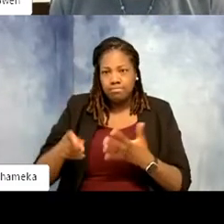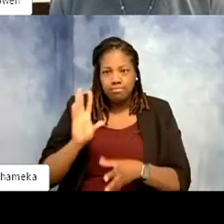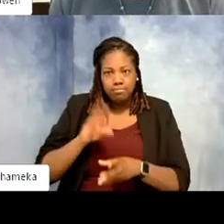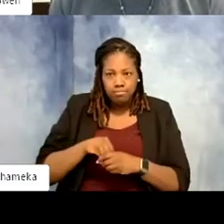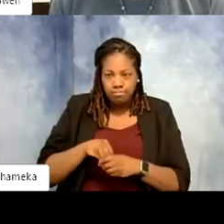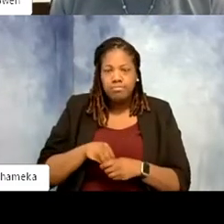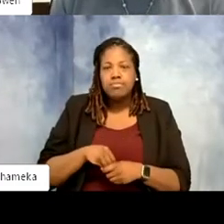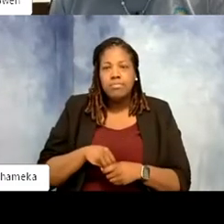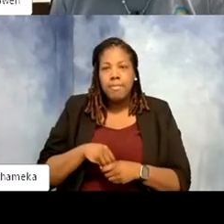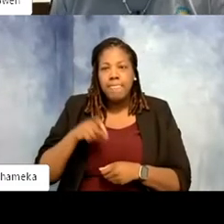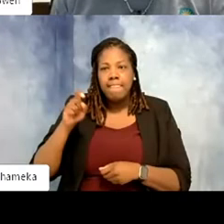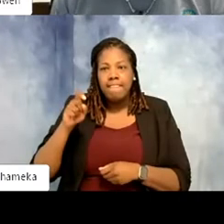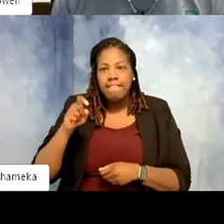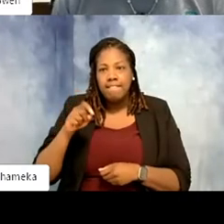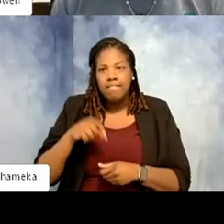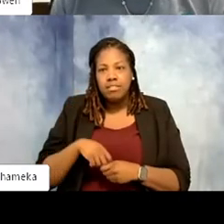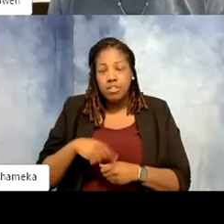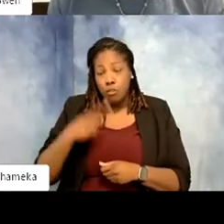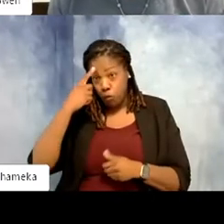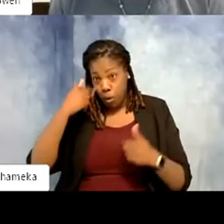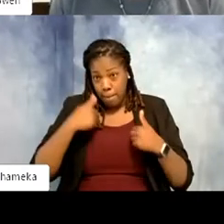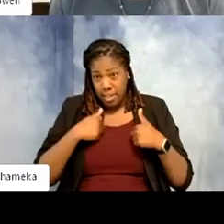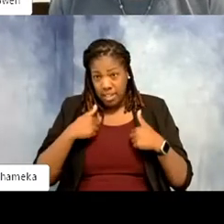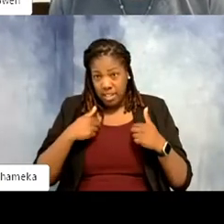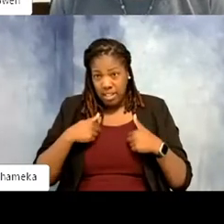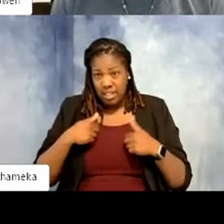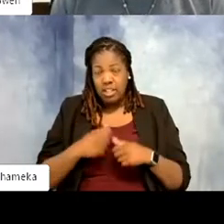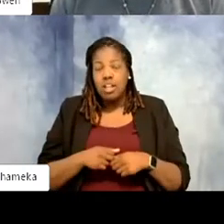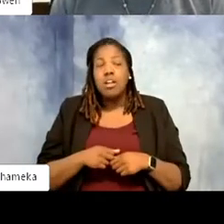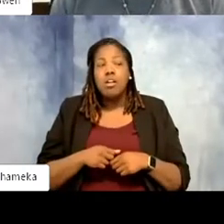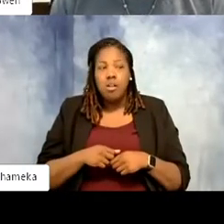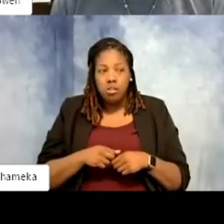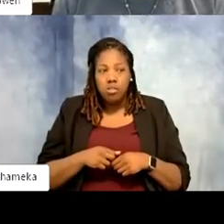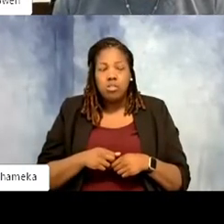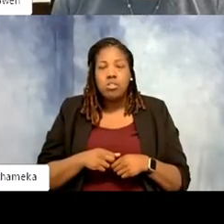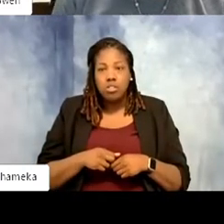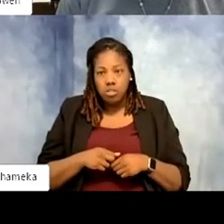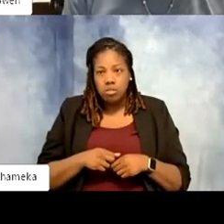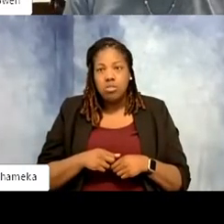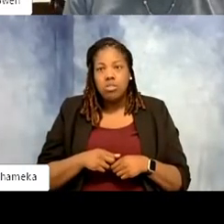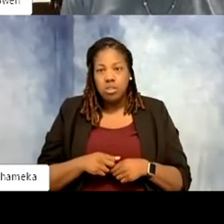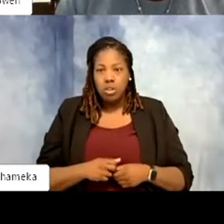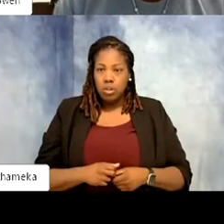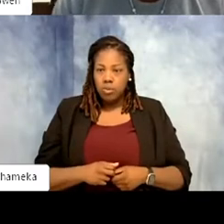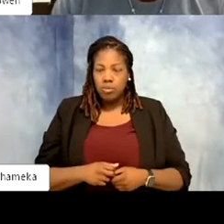come in with, for me for the steam part of it, you do have to kind of know the birds, know